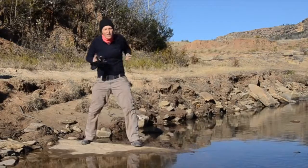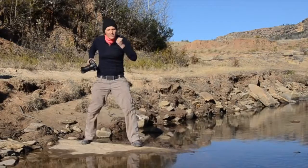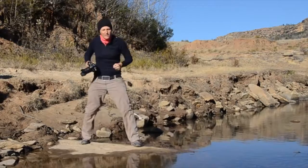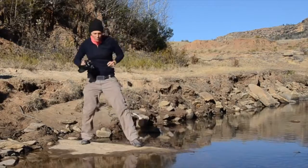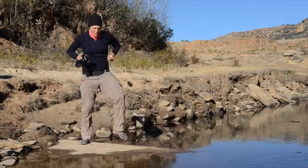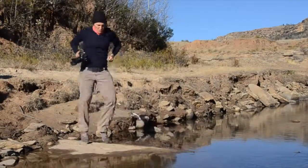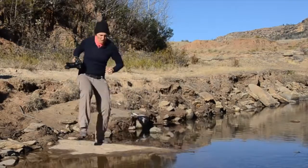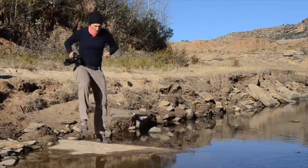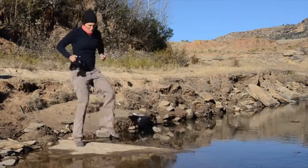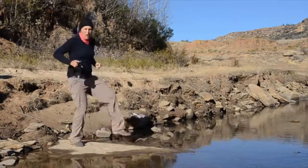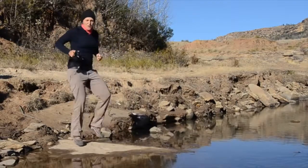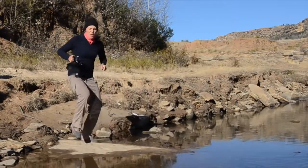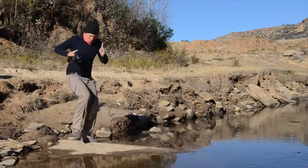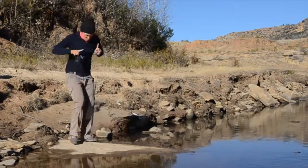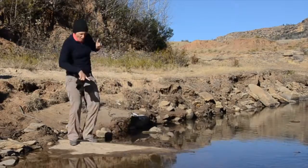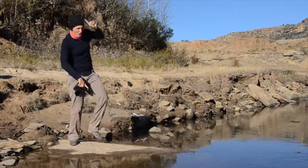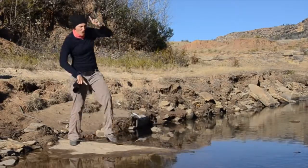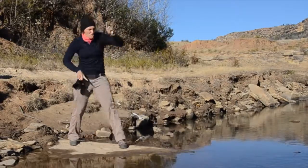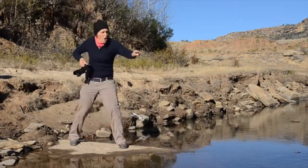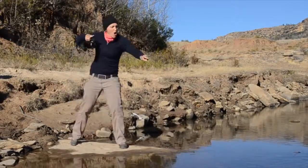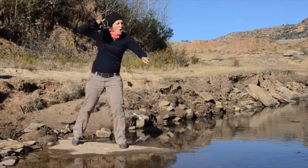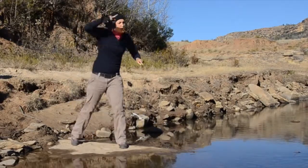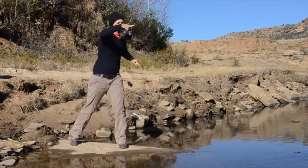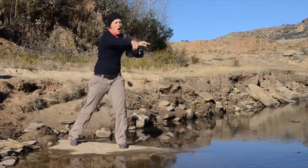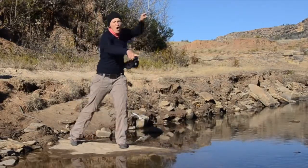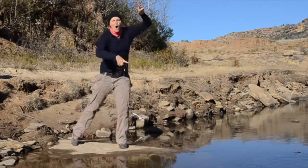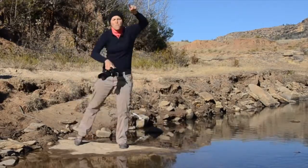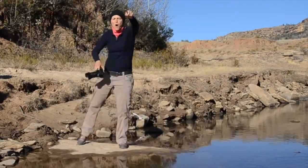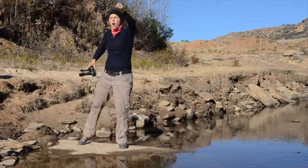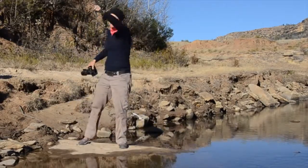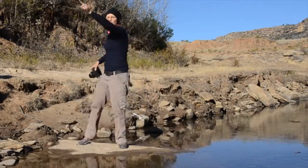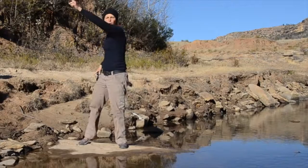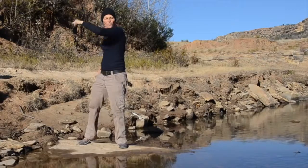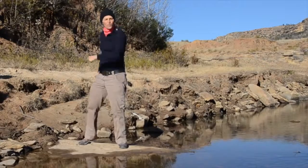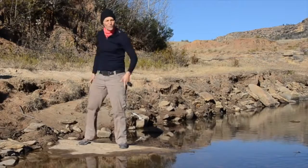When they run, each stride is long, as seen by the footprints.